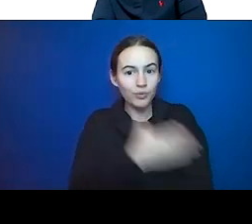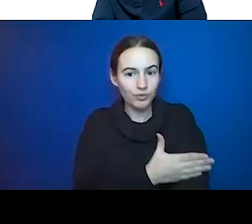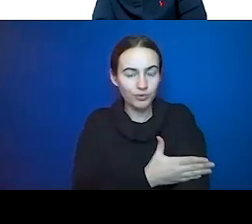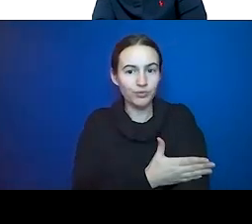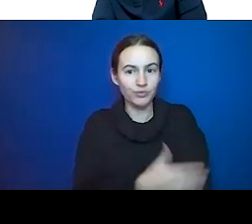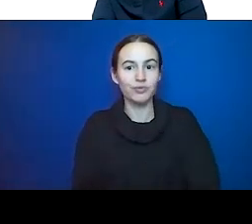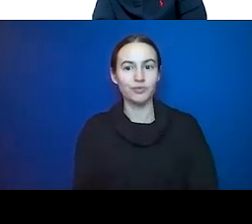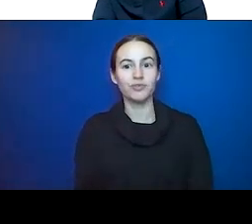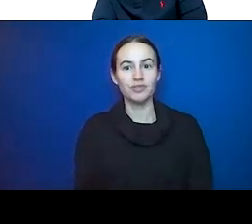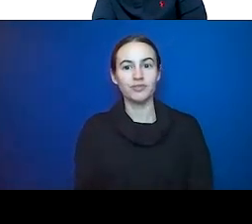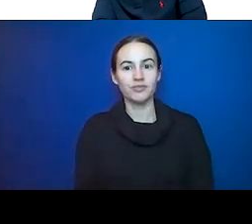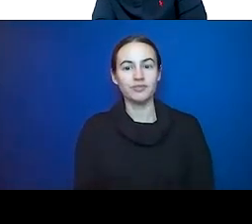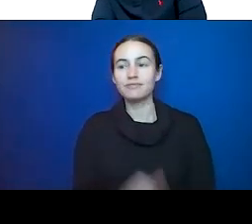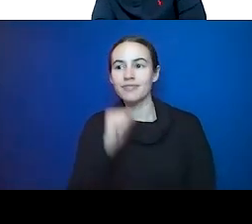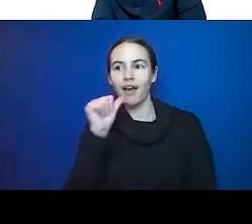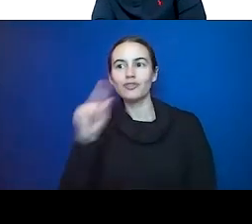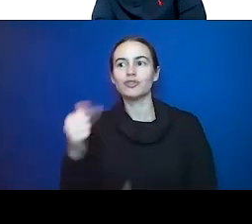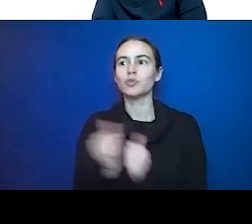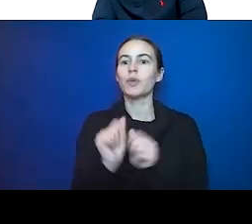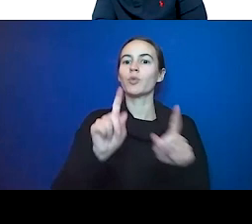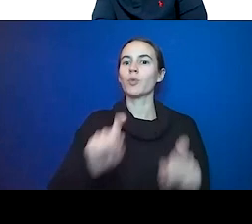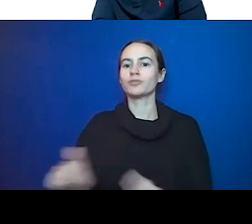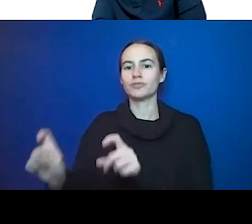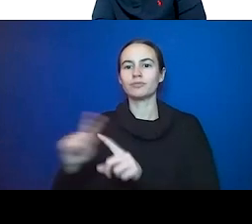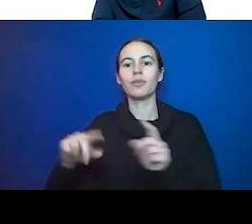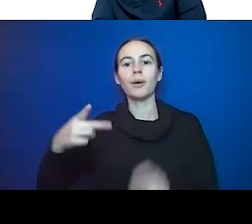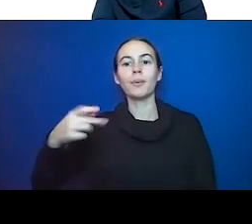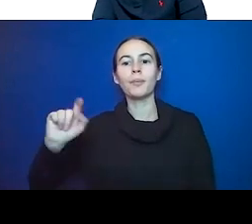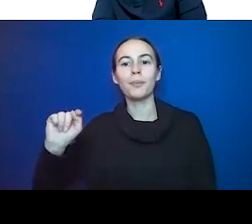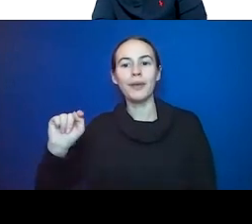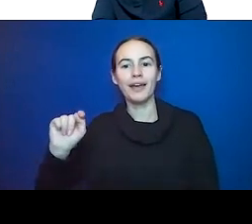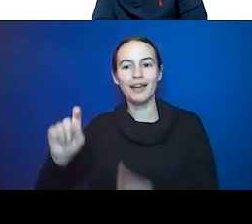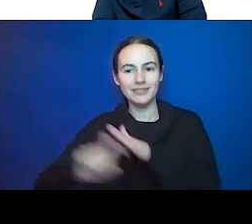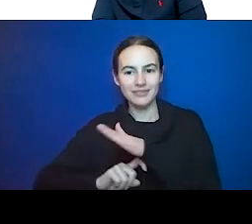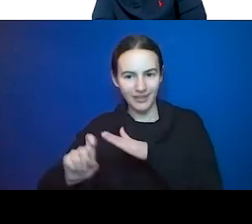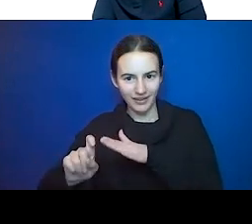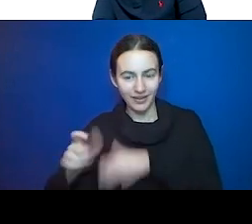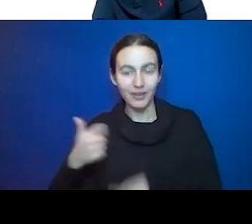pet scans. We don't do it with a questionnaire. We do ultrasound, sometimes before and